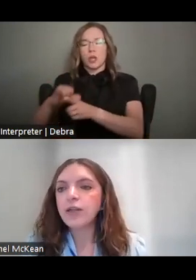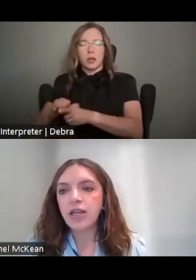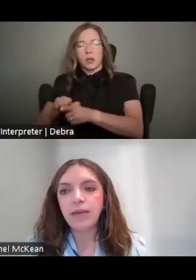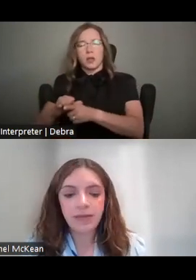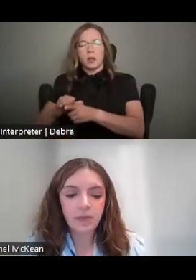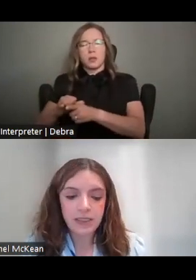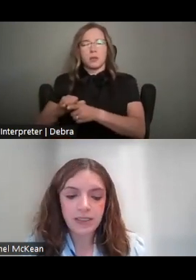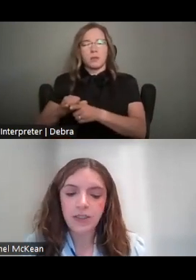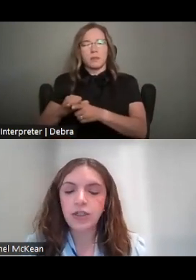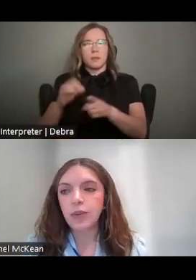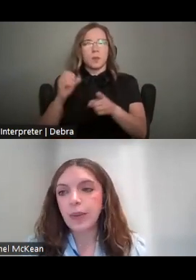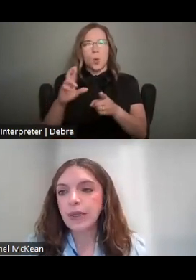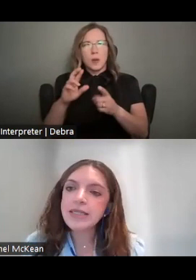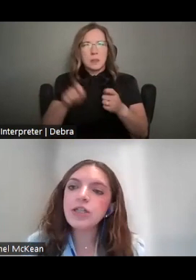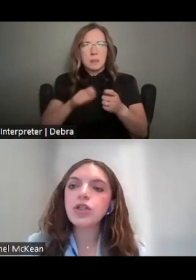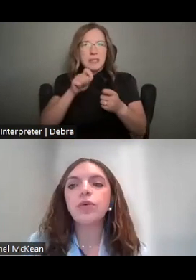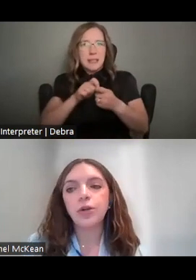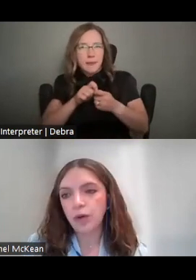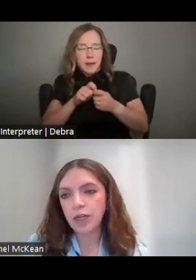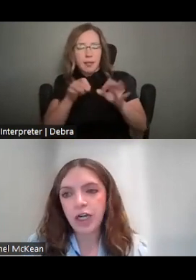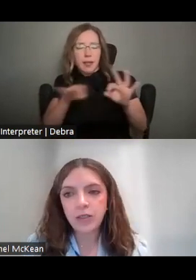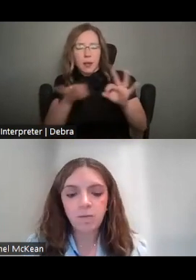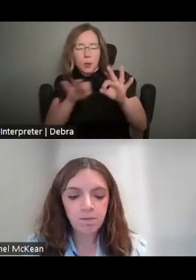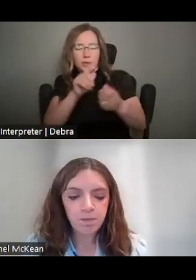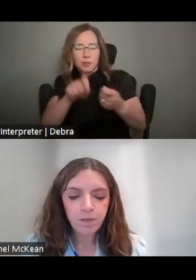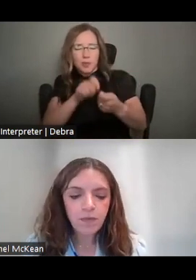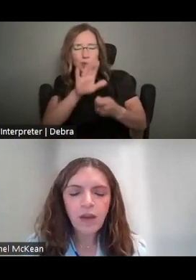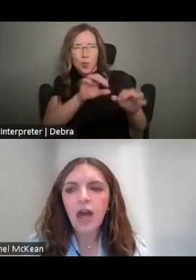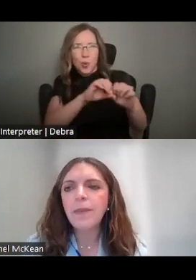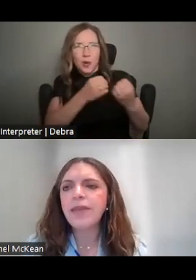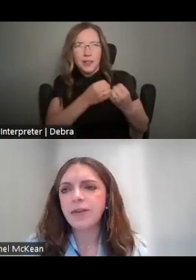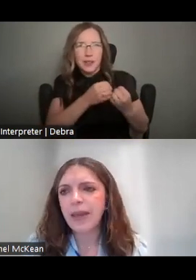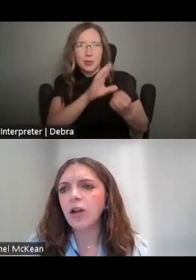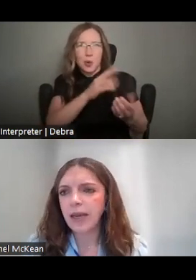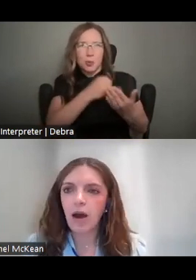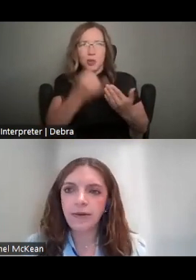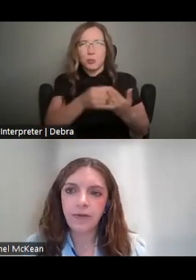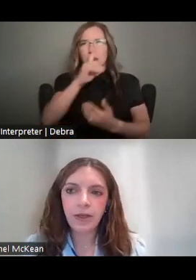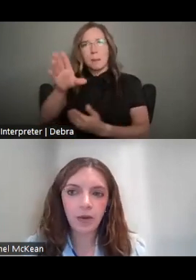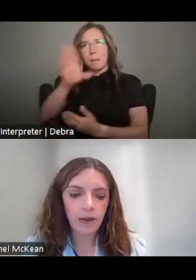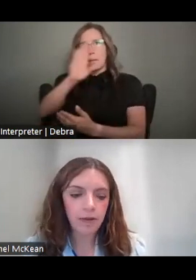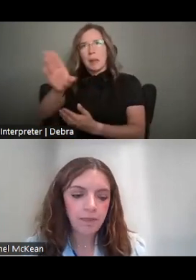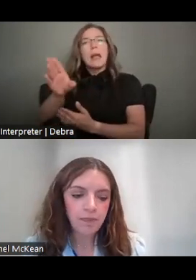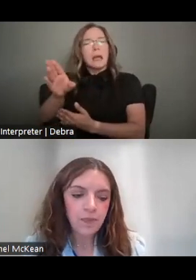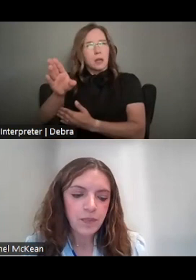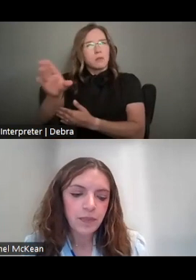THAT MAY BE SPECIFIC TO YOUR ORGANIZATION OR YOUR PROJECT AND THAT THE PANEL MAY NOT BE FAMILIAR WITH.